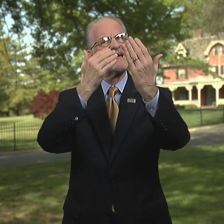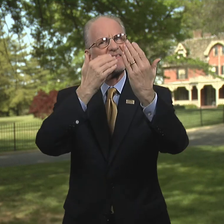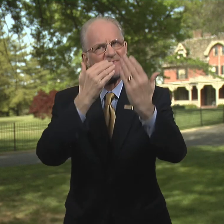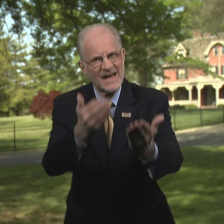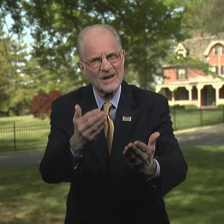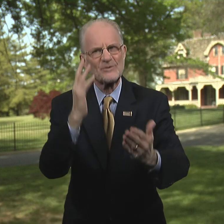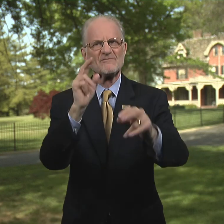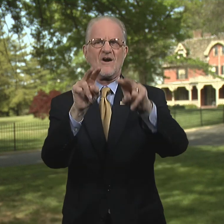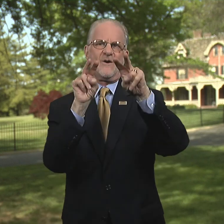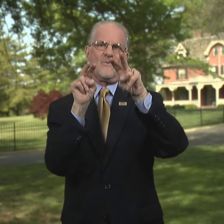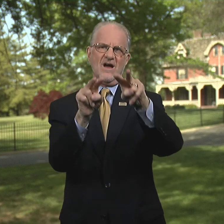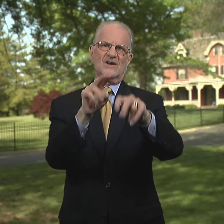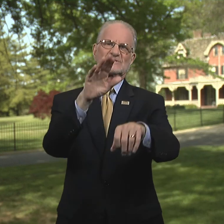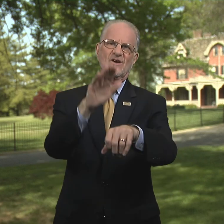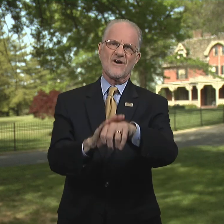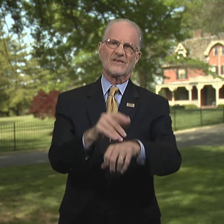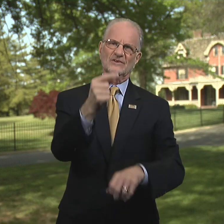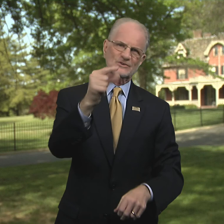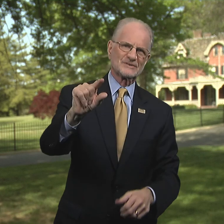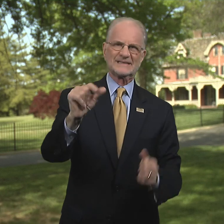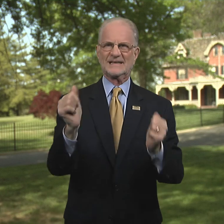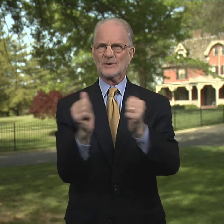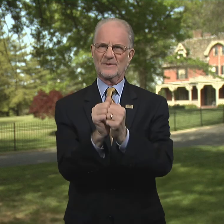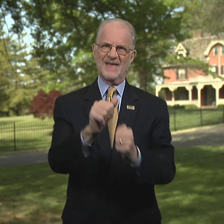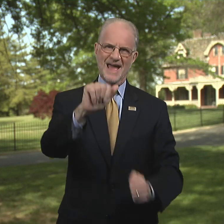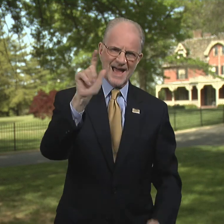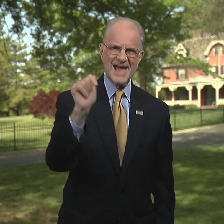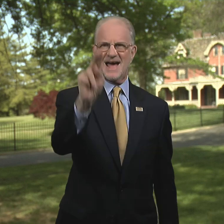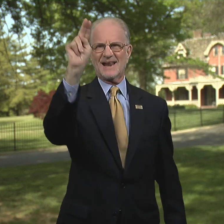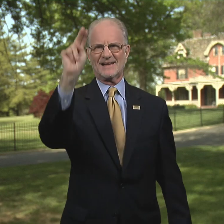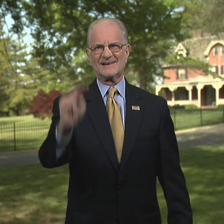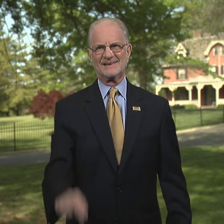Thank you for watching On The Green with Alan!